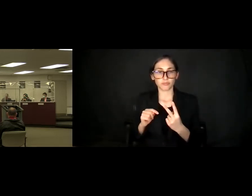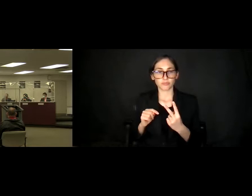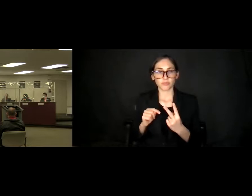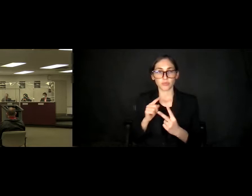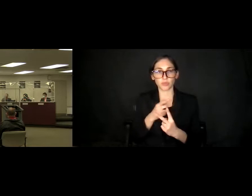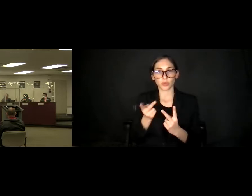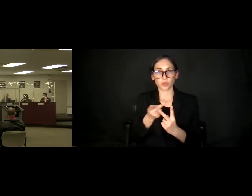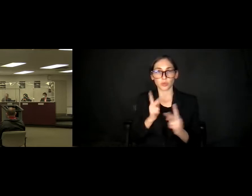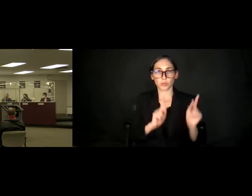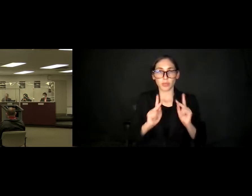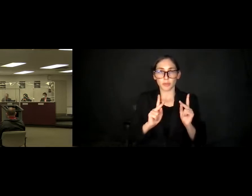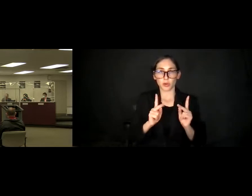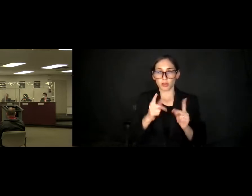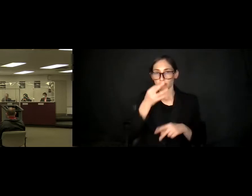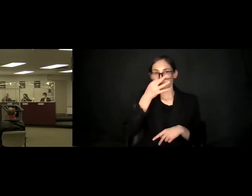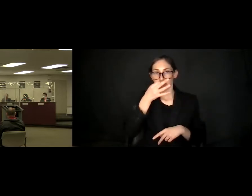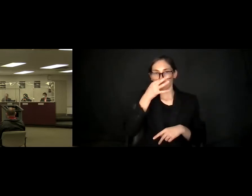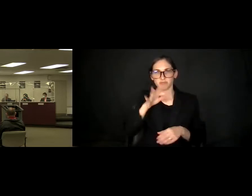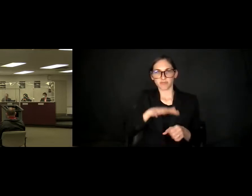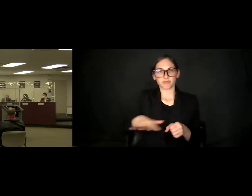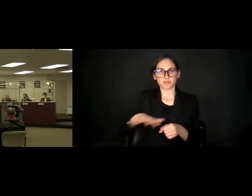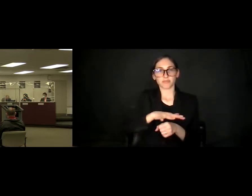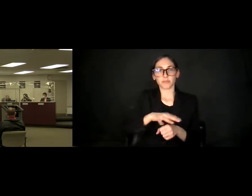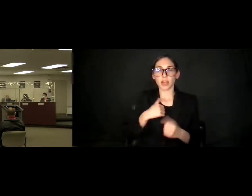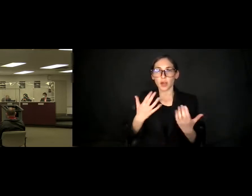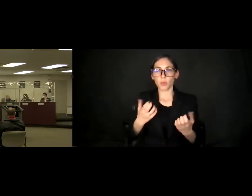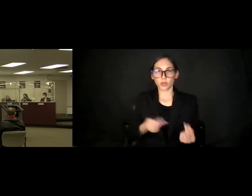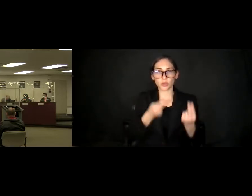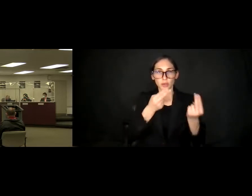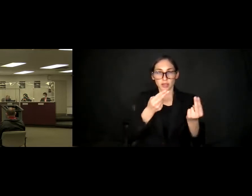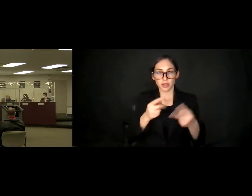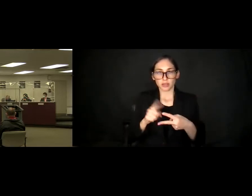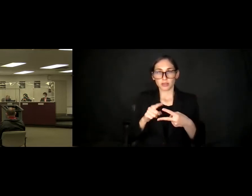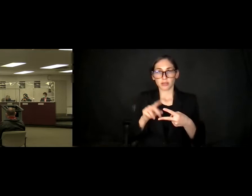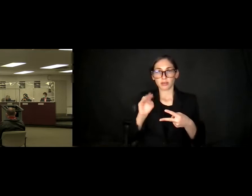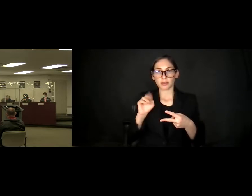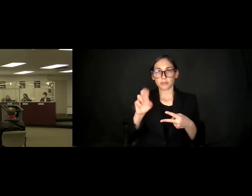regionally that I would like be nominated. Uh, Miss Calhoun from the Compton